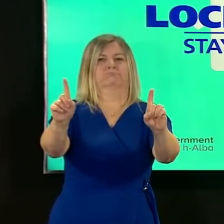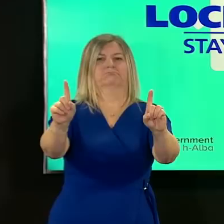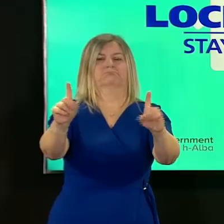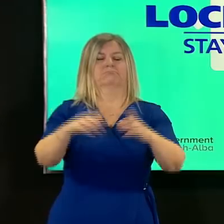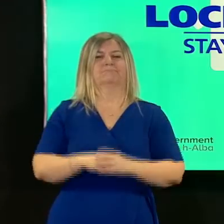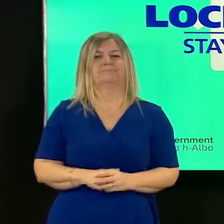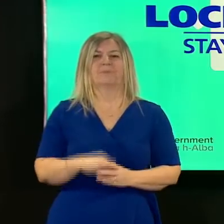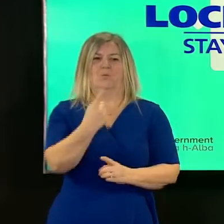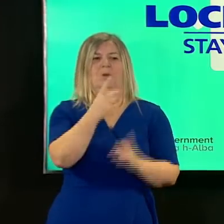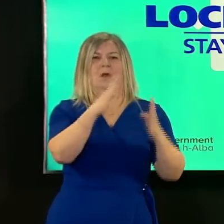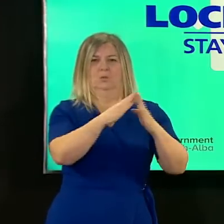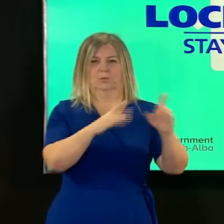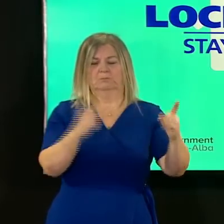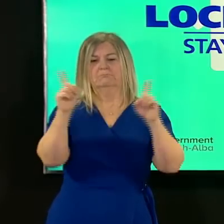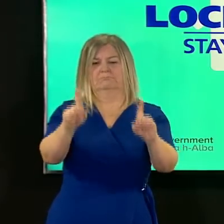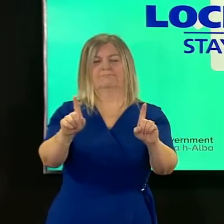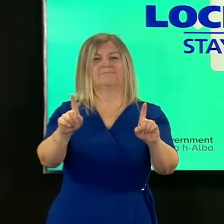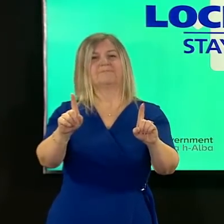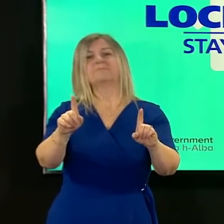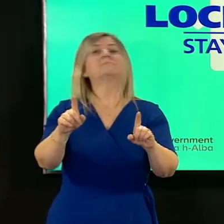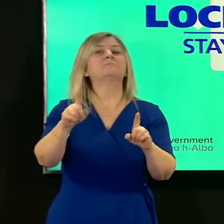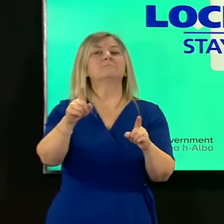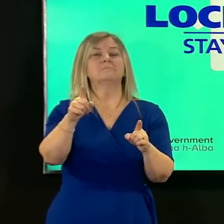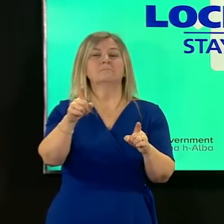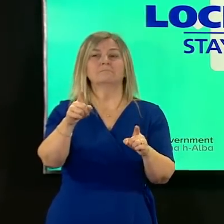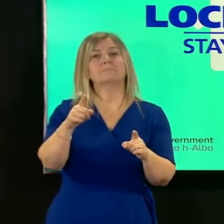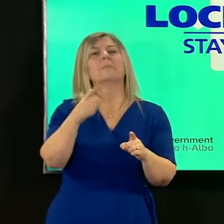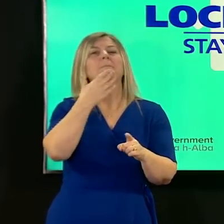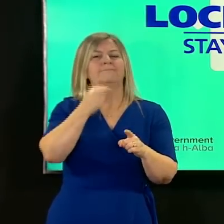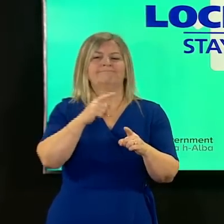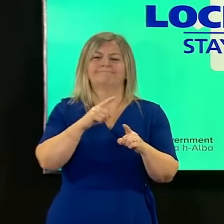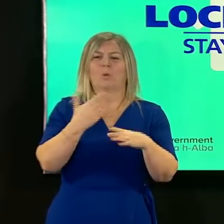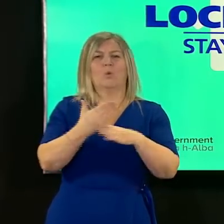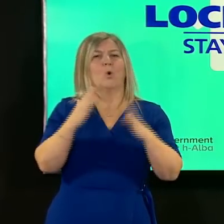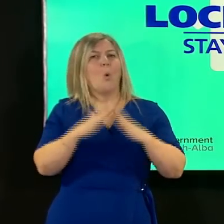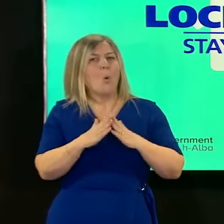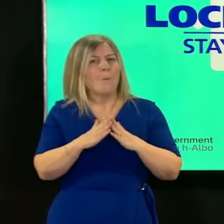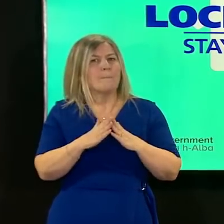you must work from home if you possibly can and employers have a legal duty